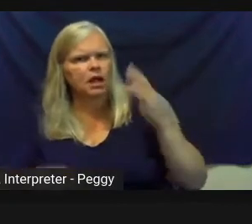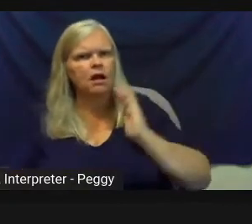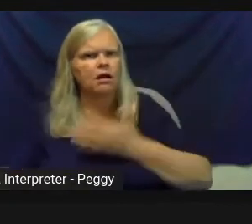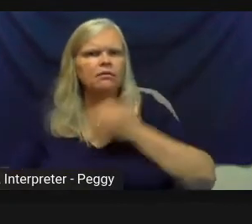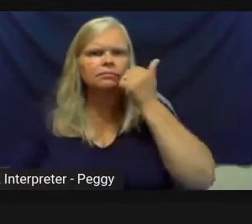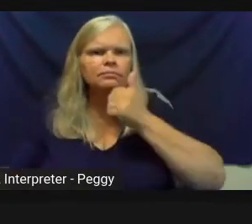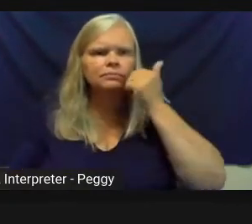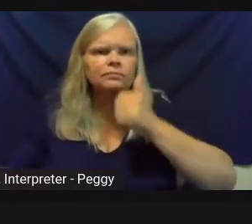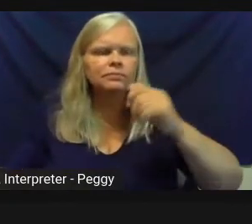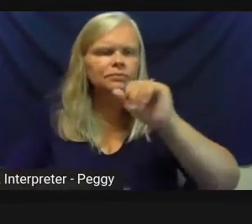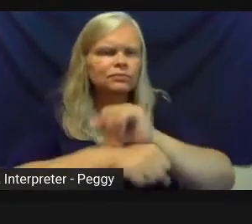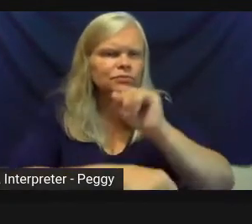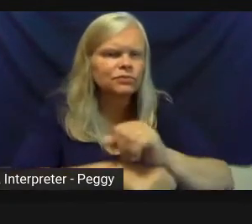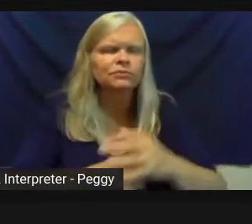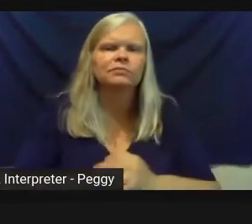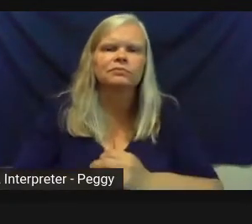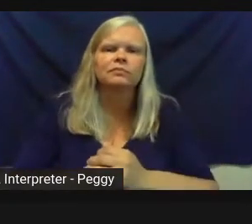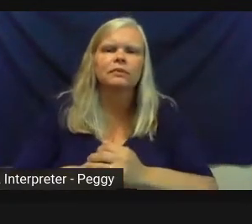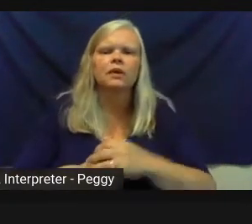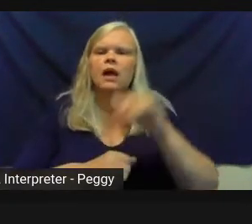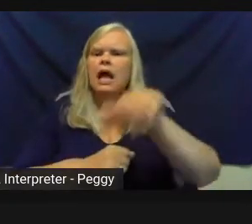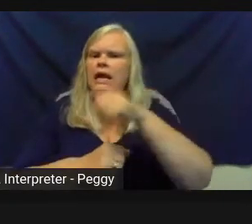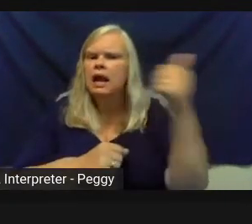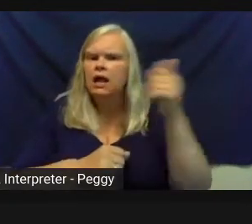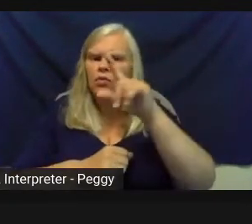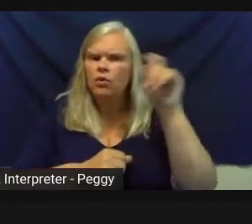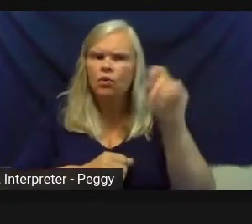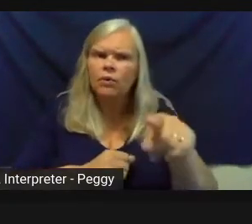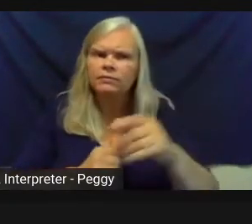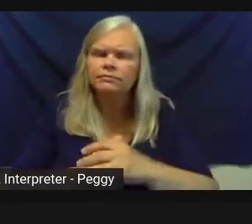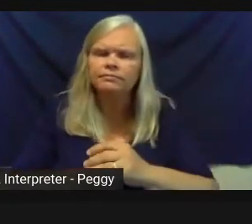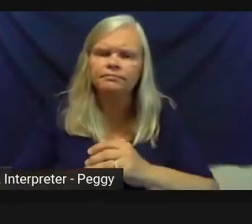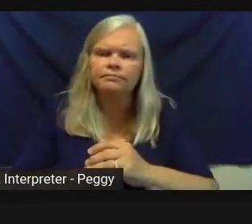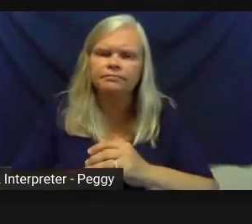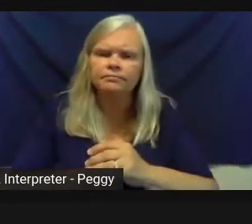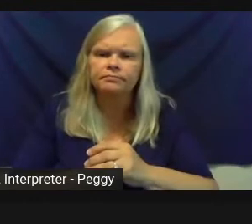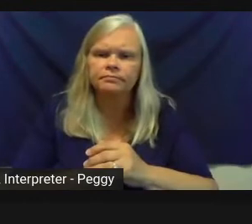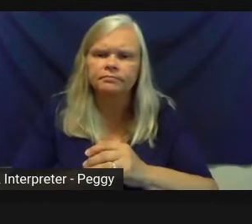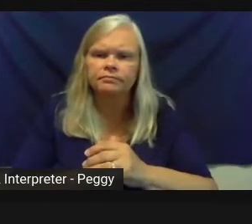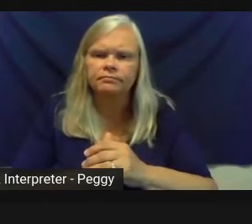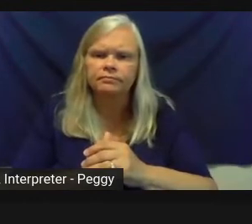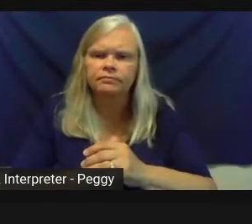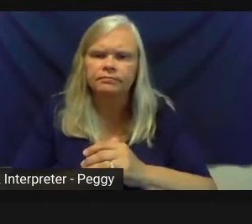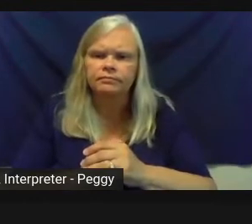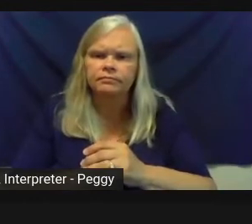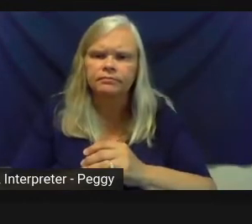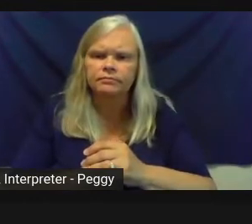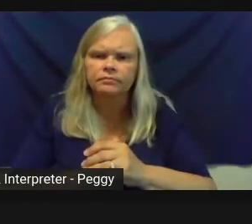Another great question that came in-- hold on